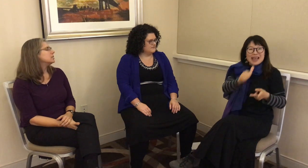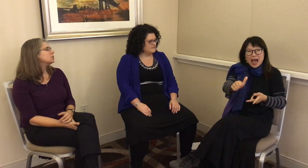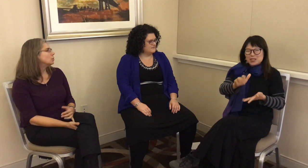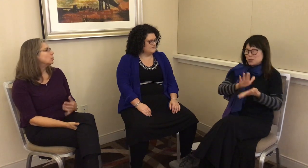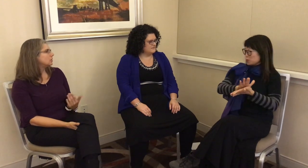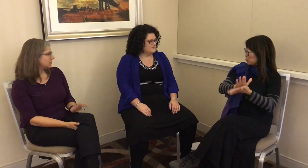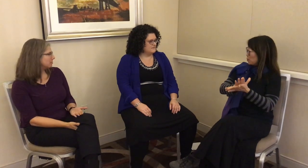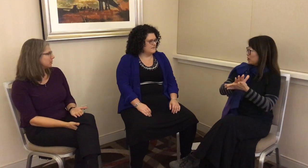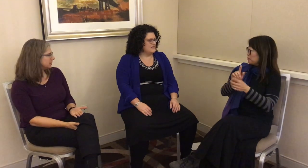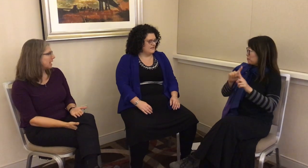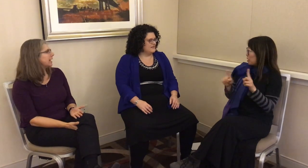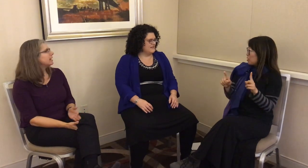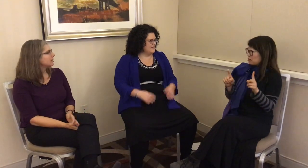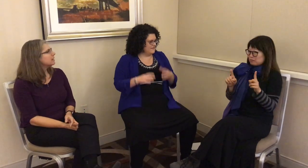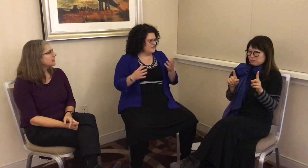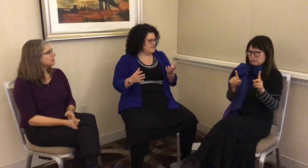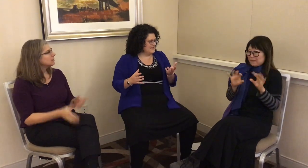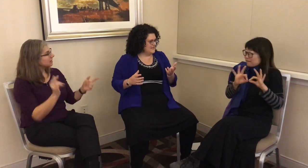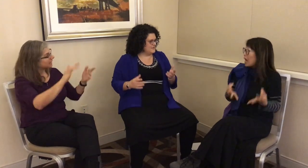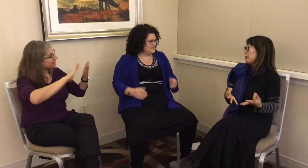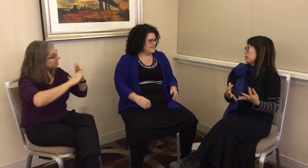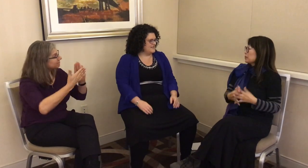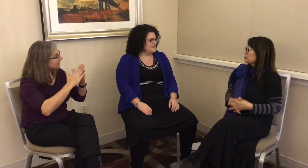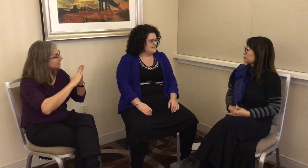school per se – G: The village sign languages?